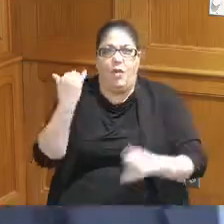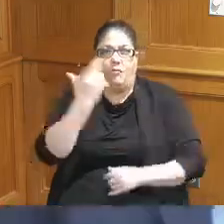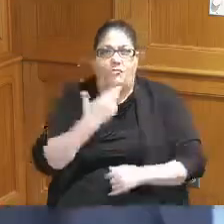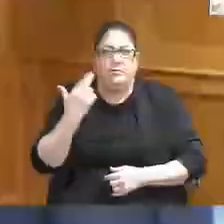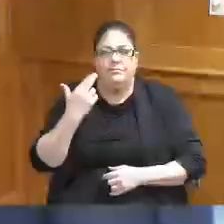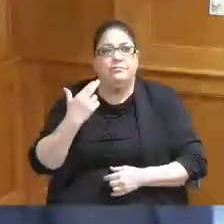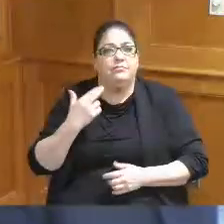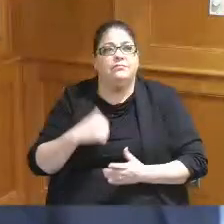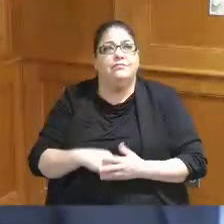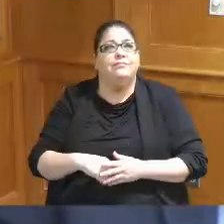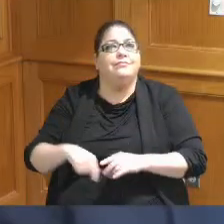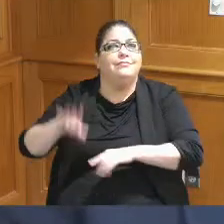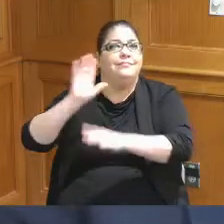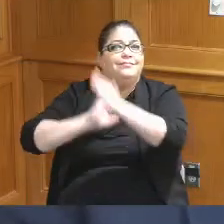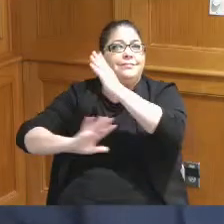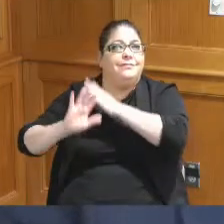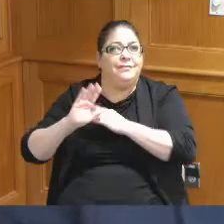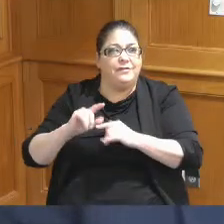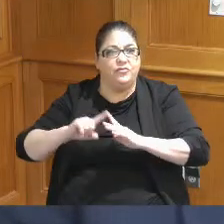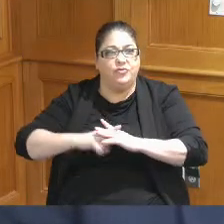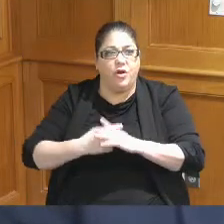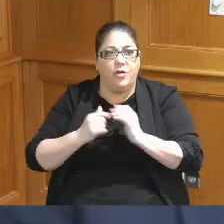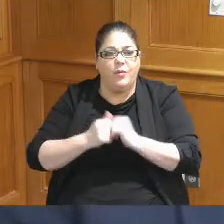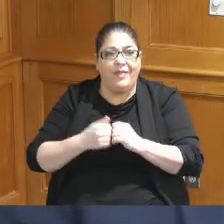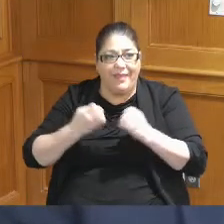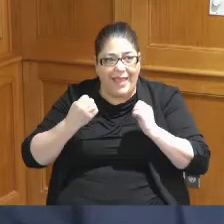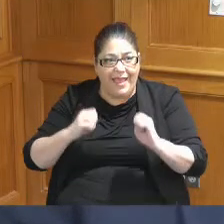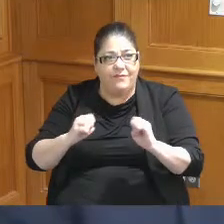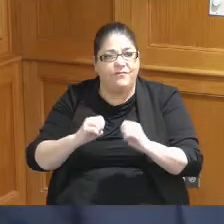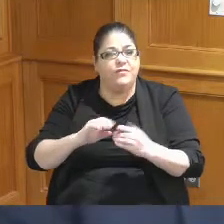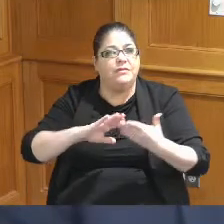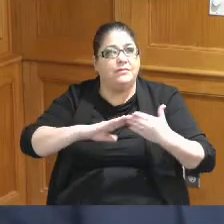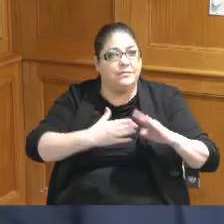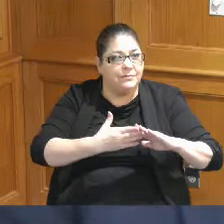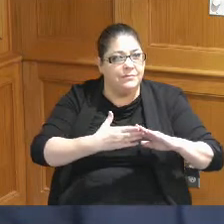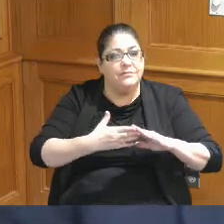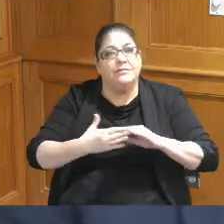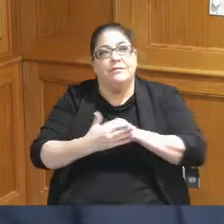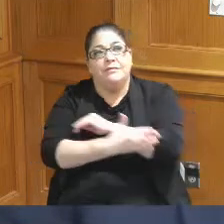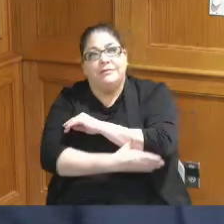conversation started with an effort with the county the city the business Community the CVB